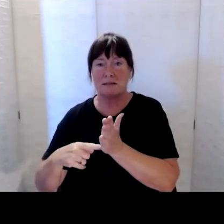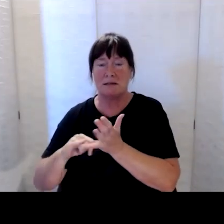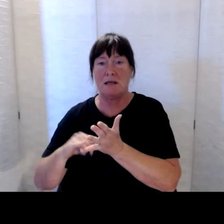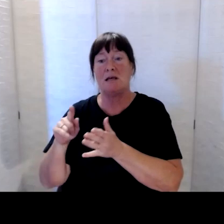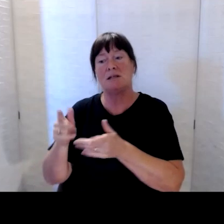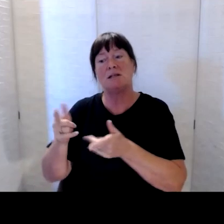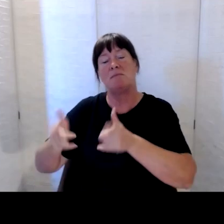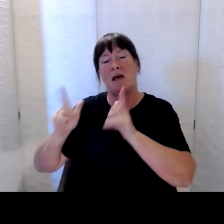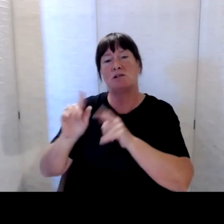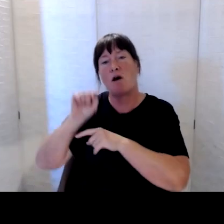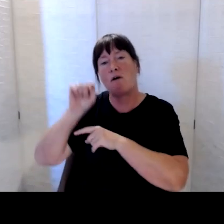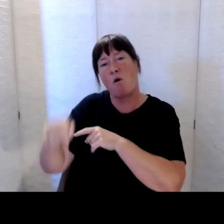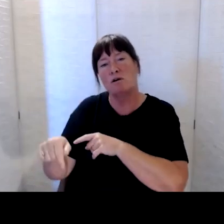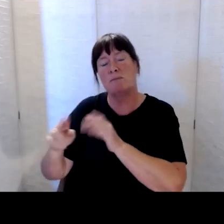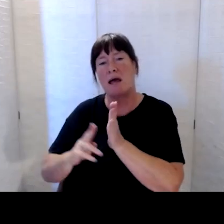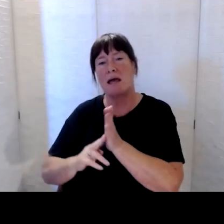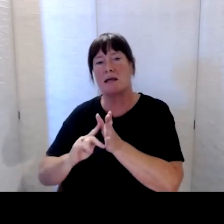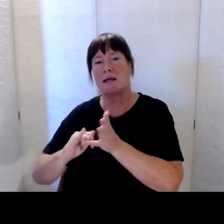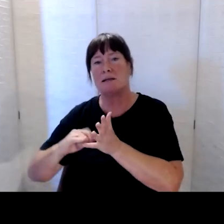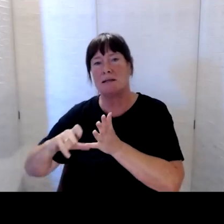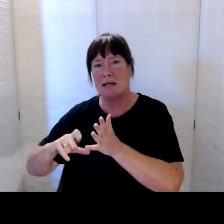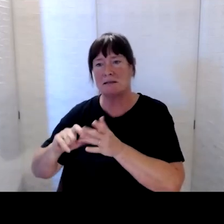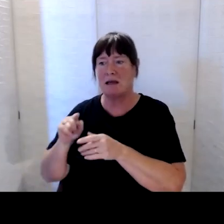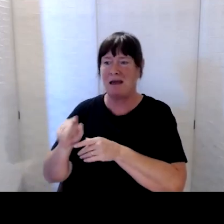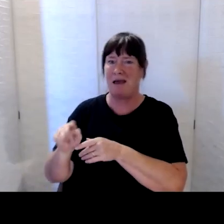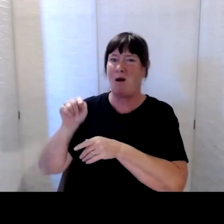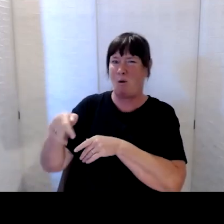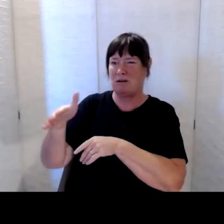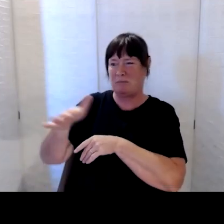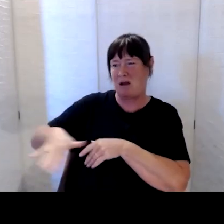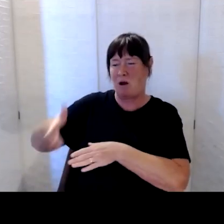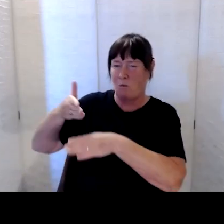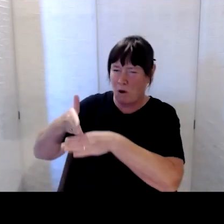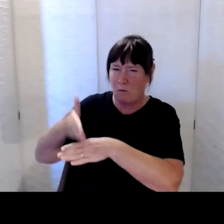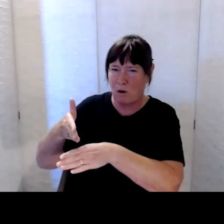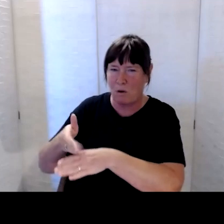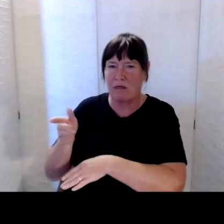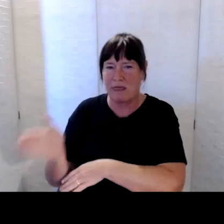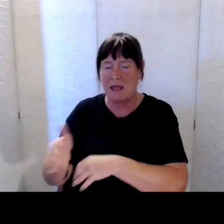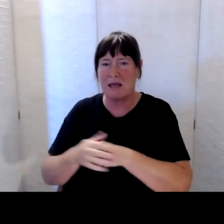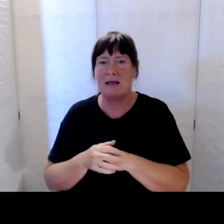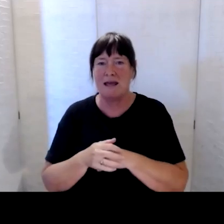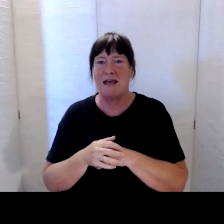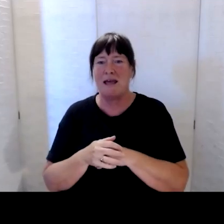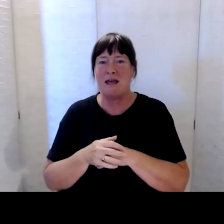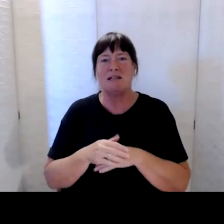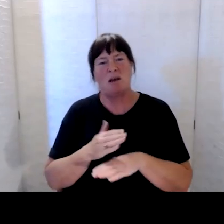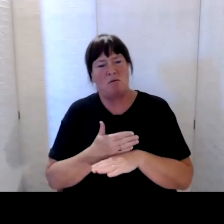who has been working tirelessly on the ground in Hawke’s Bay with others. So we’ve set ourselves up as a bit of a panel tonight.